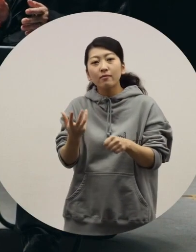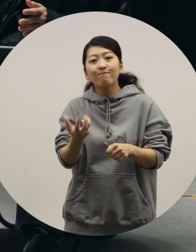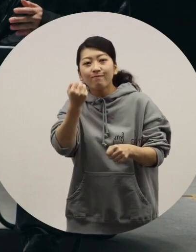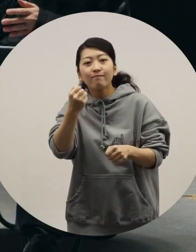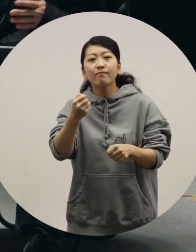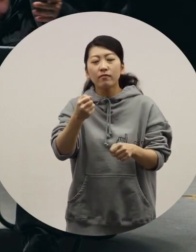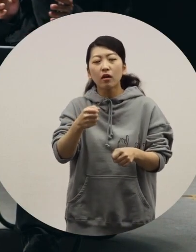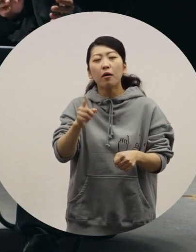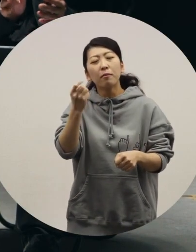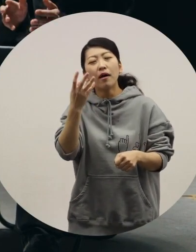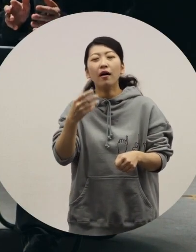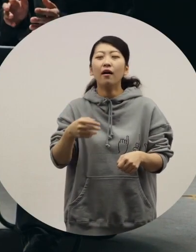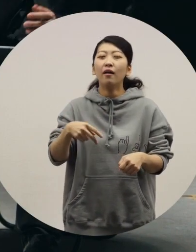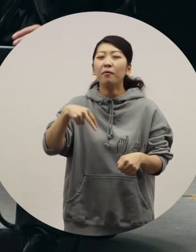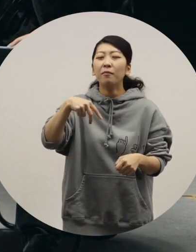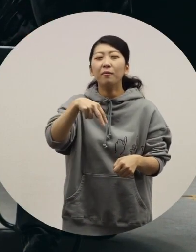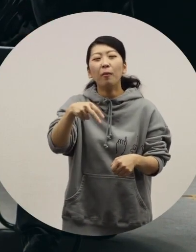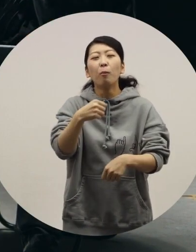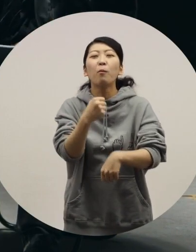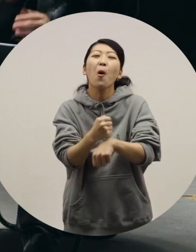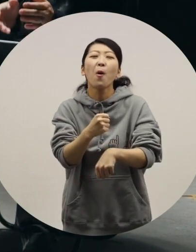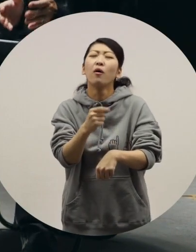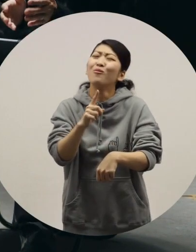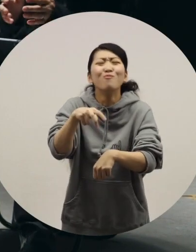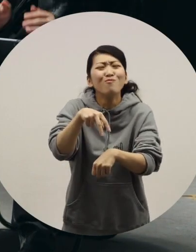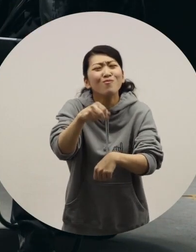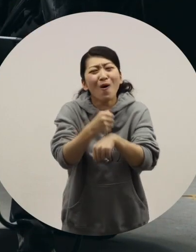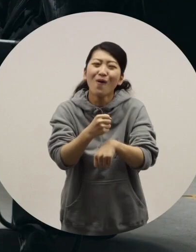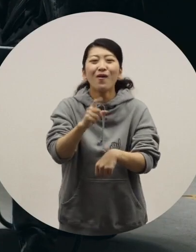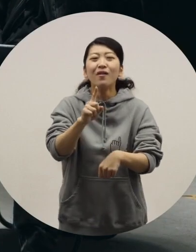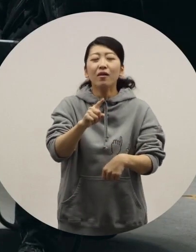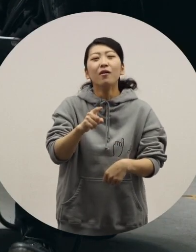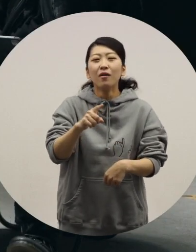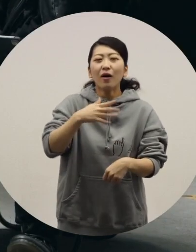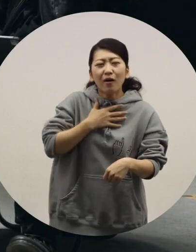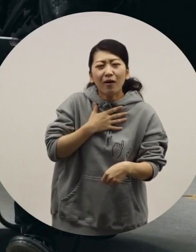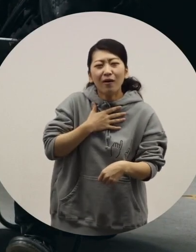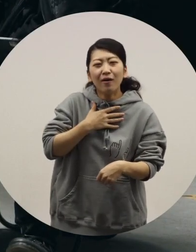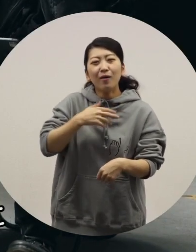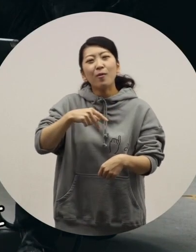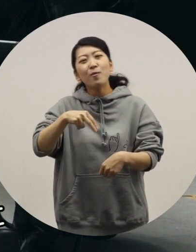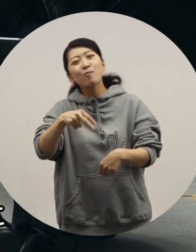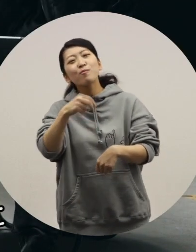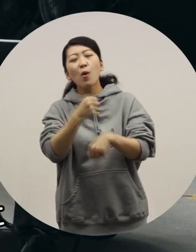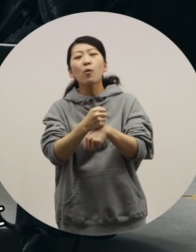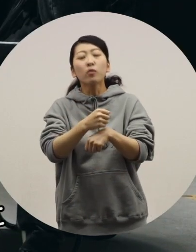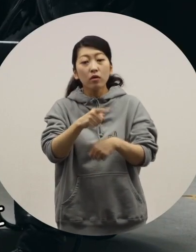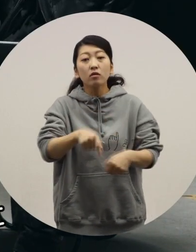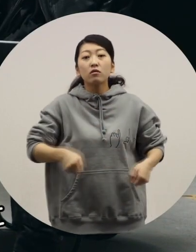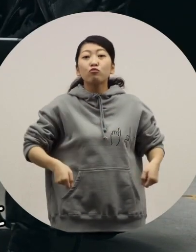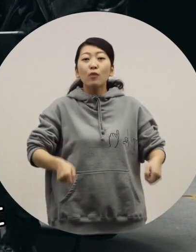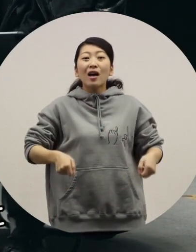and probably some people who just find walking annoying. I don't know if "annoying" is the right word. Which is it more commonly used as, a wheelchair